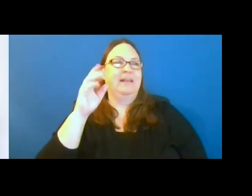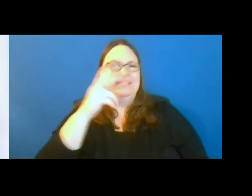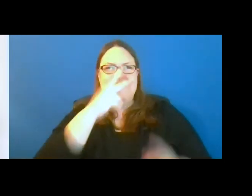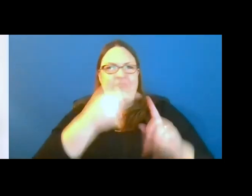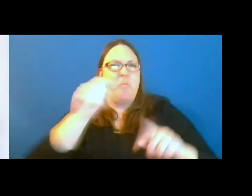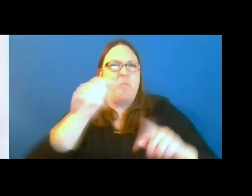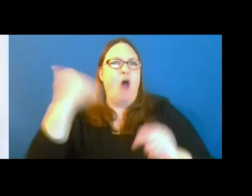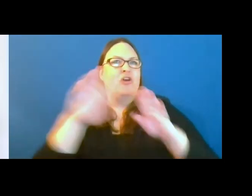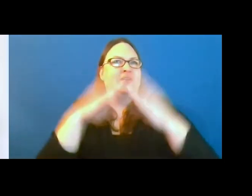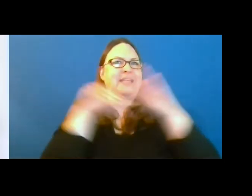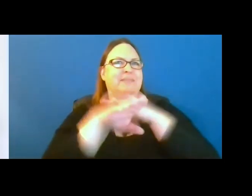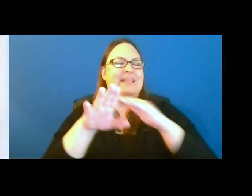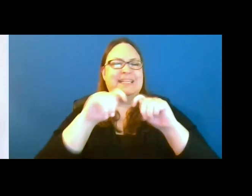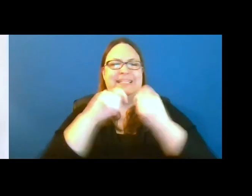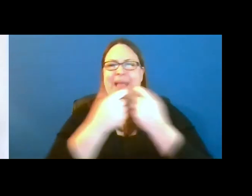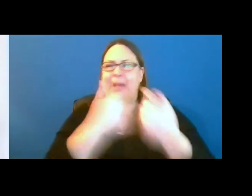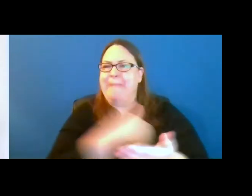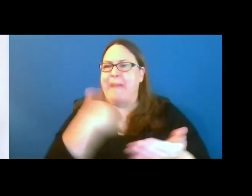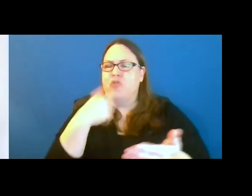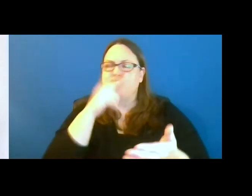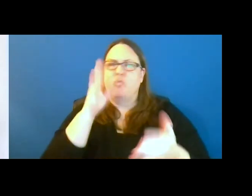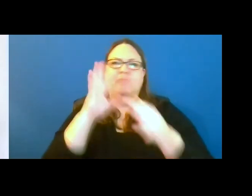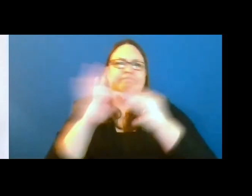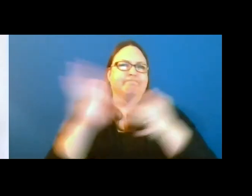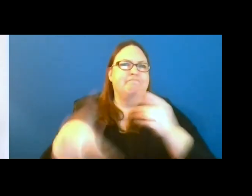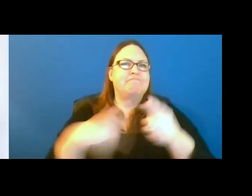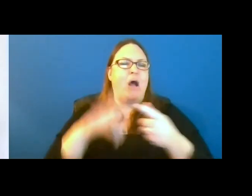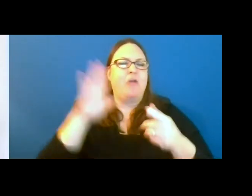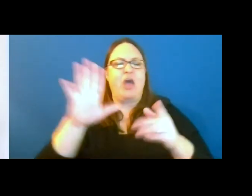team members reflecting on their division’s accomplishments and direction, as well as